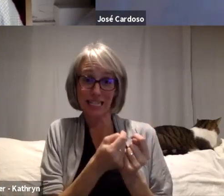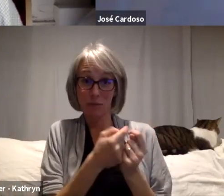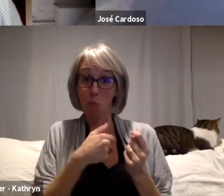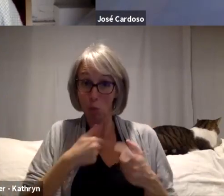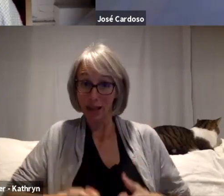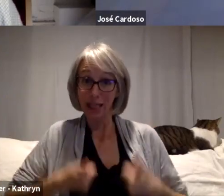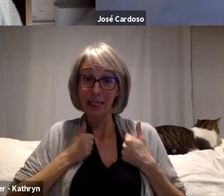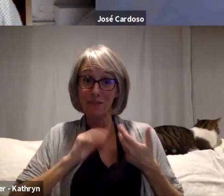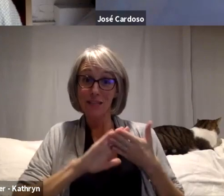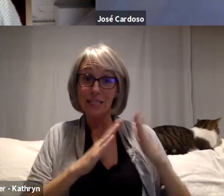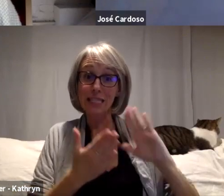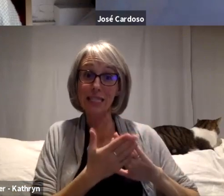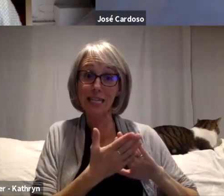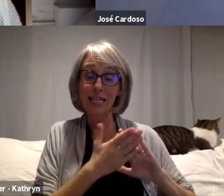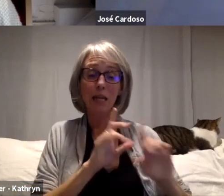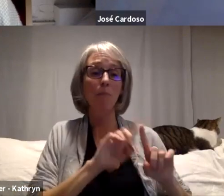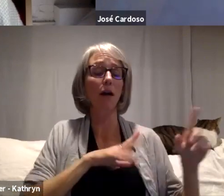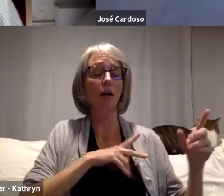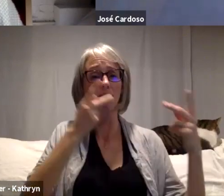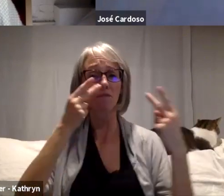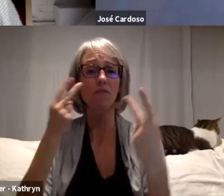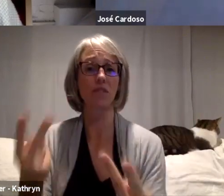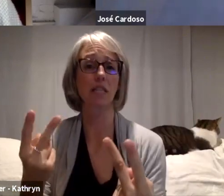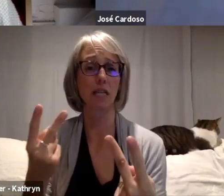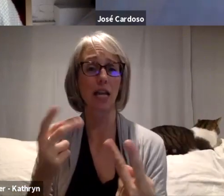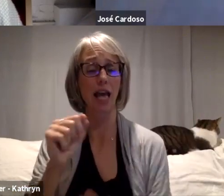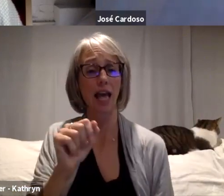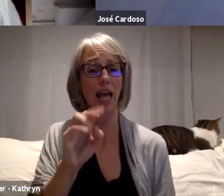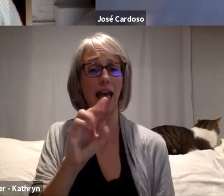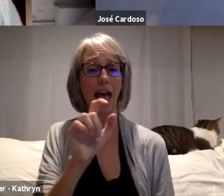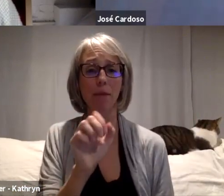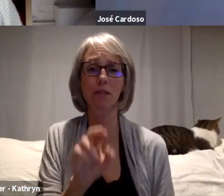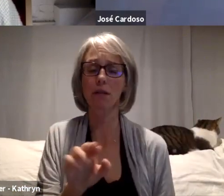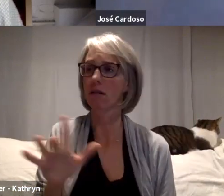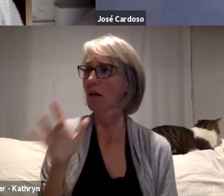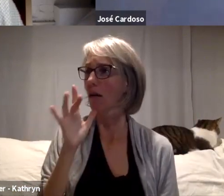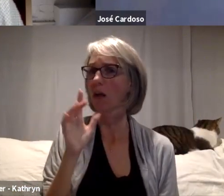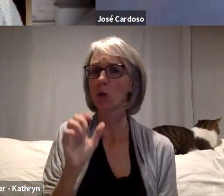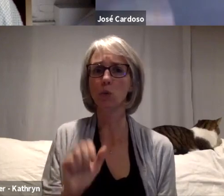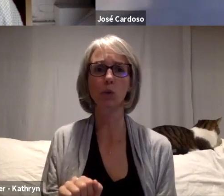When we go to the Amazon, we're not used to a lot of things, we always get,